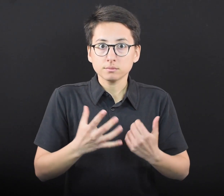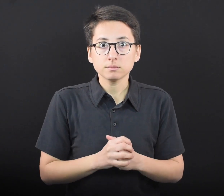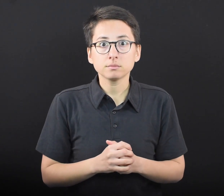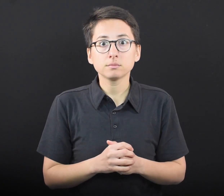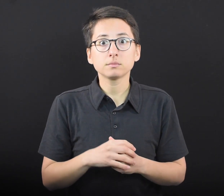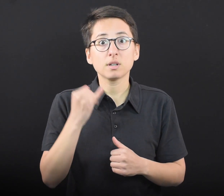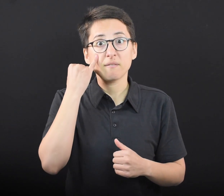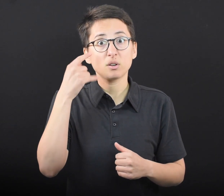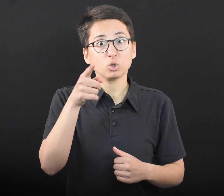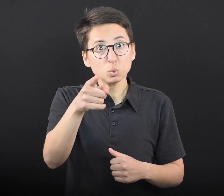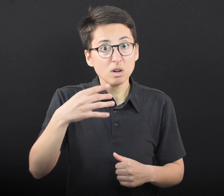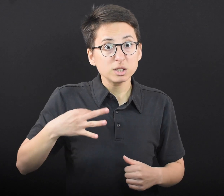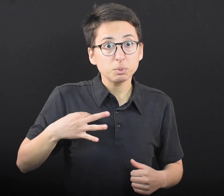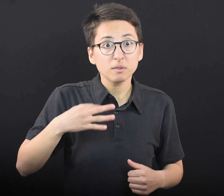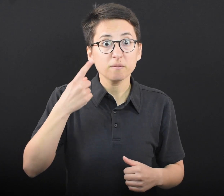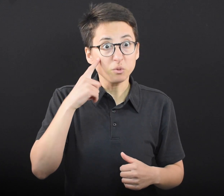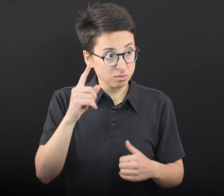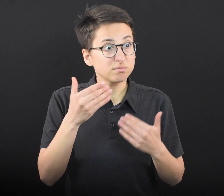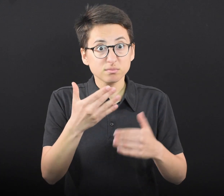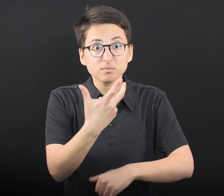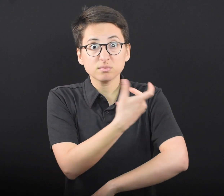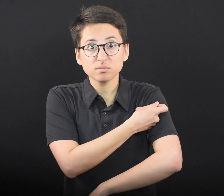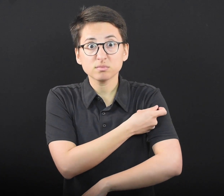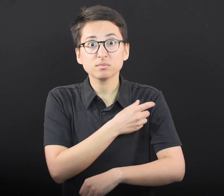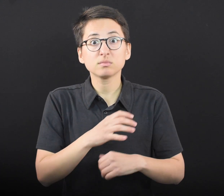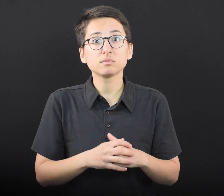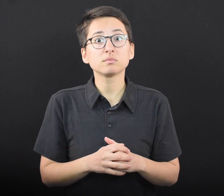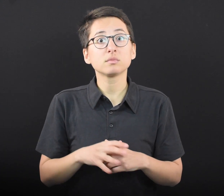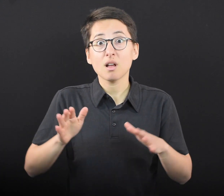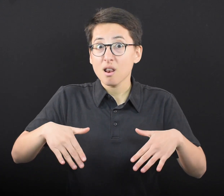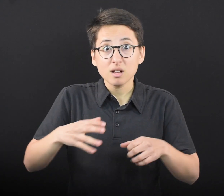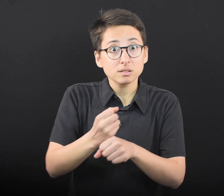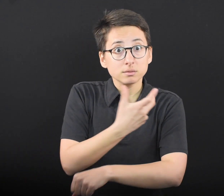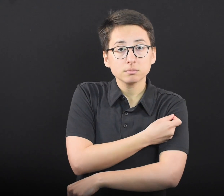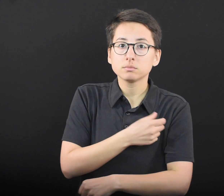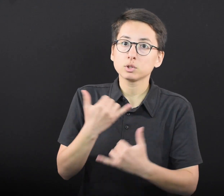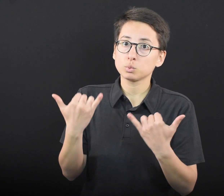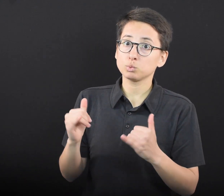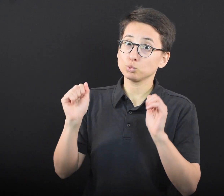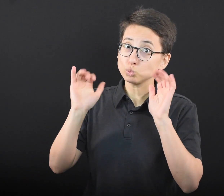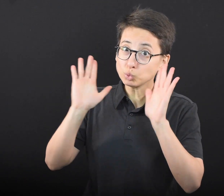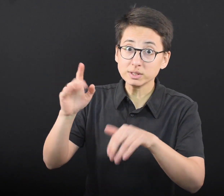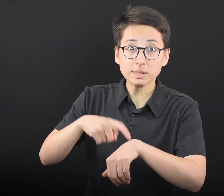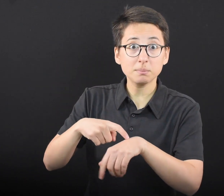If you are eligible for a vaccine and haven’t received one yet, now is a great time to get one.